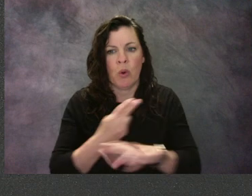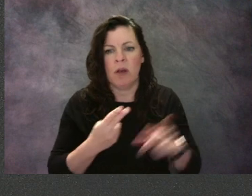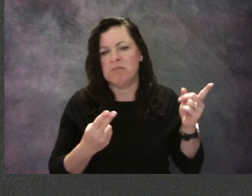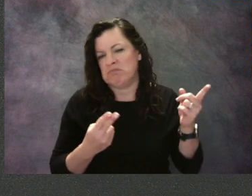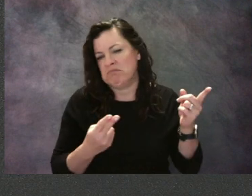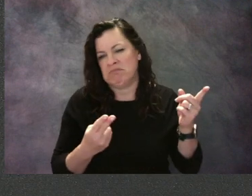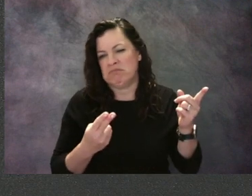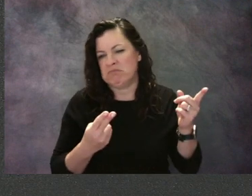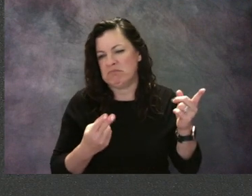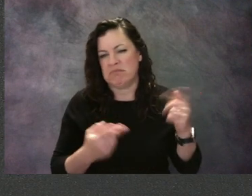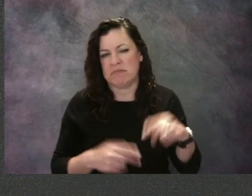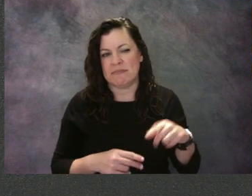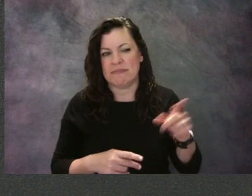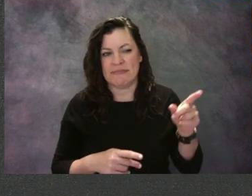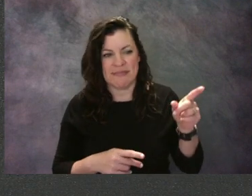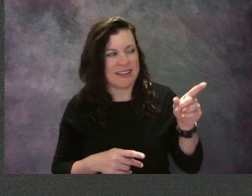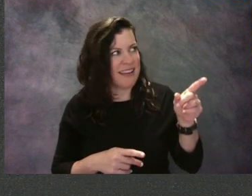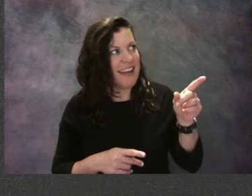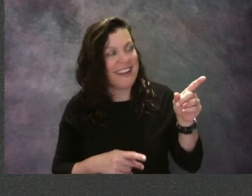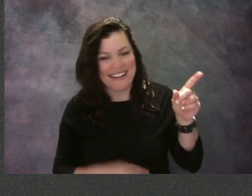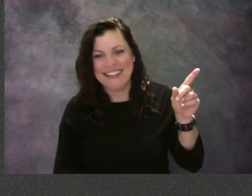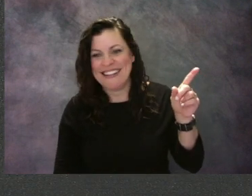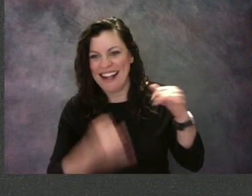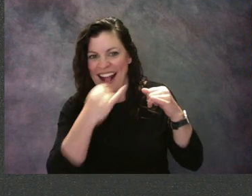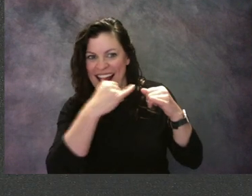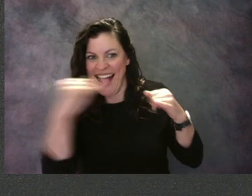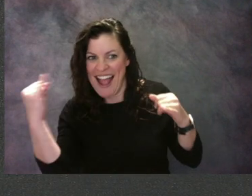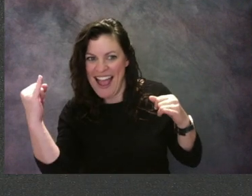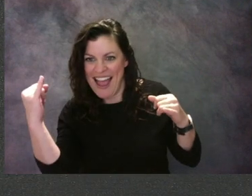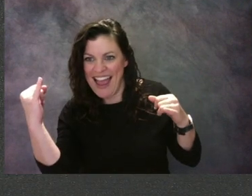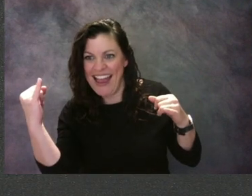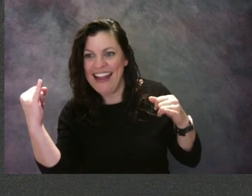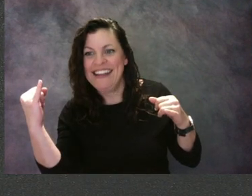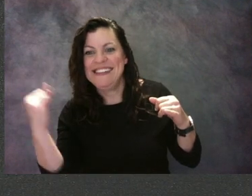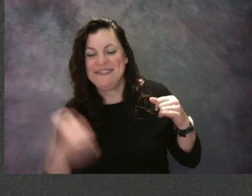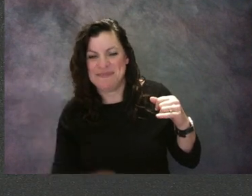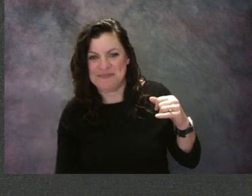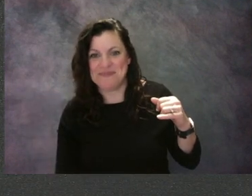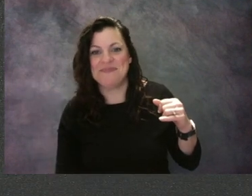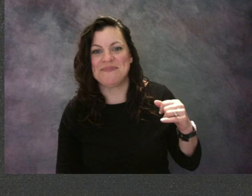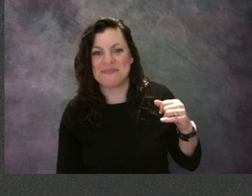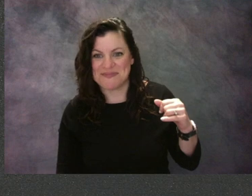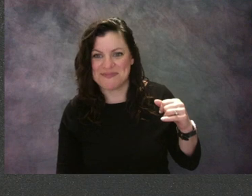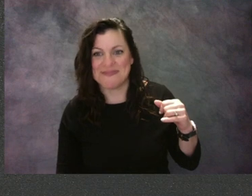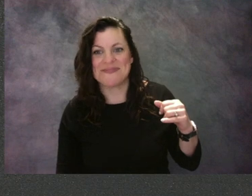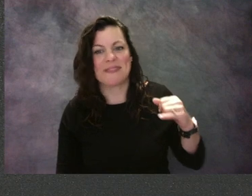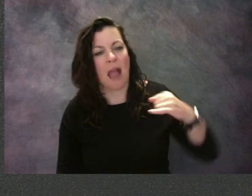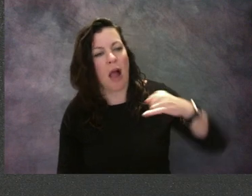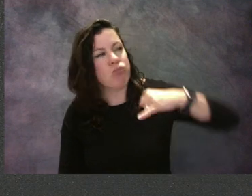and draw a line out to the edge. We're just gonna section this off.